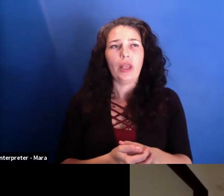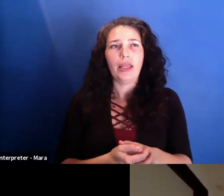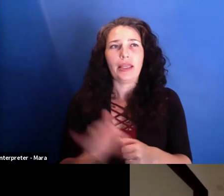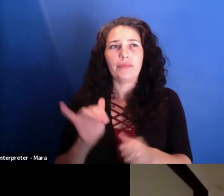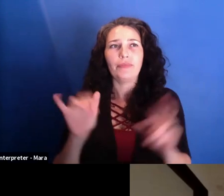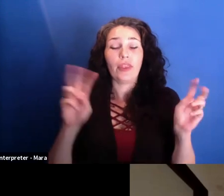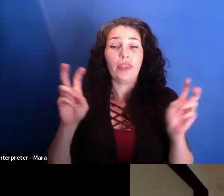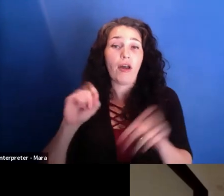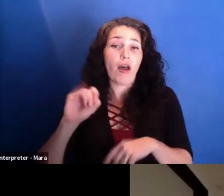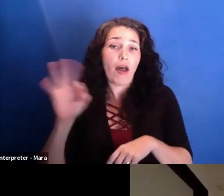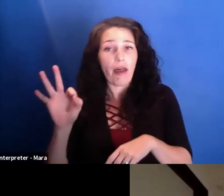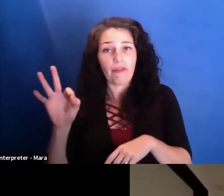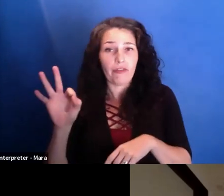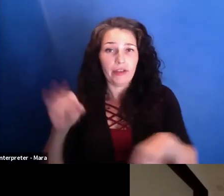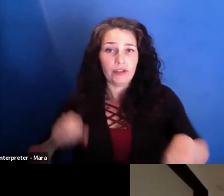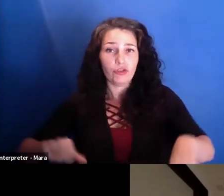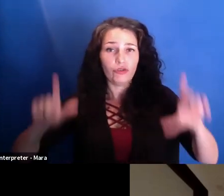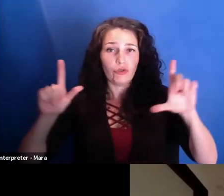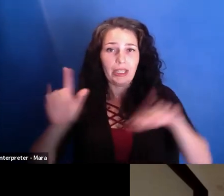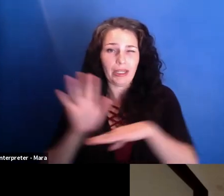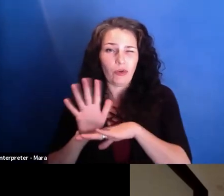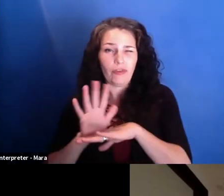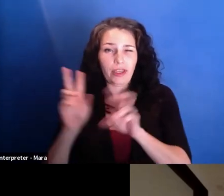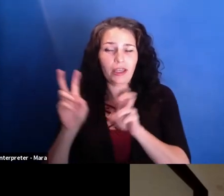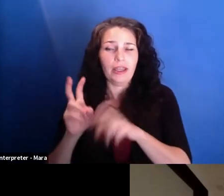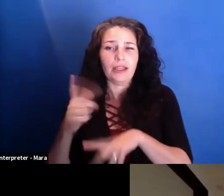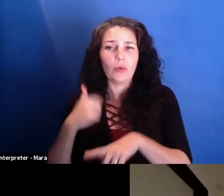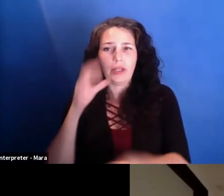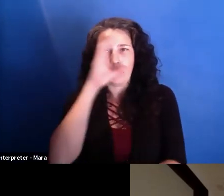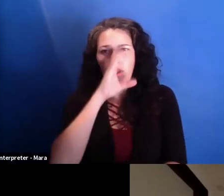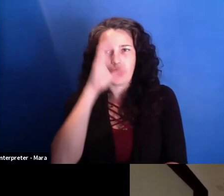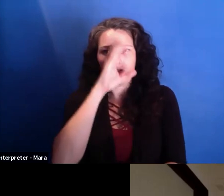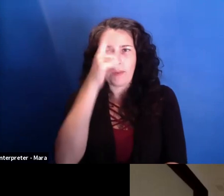that a film has to be a very personal experience with every viewer. And I try to--